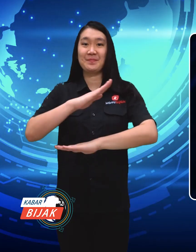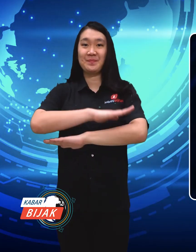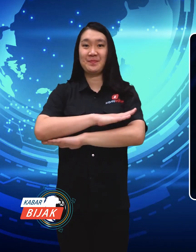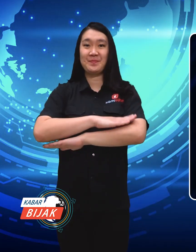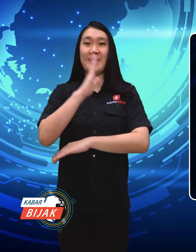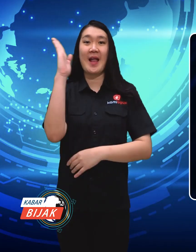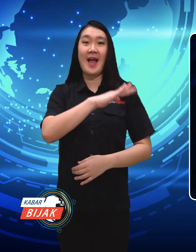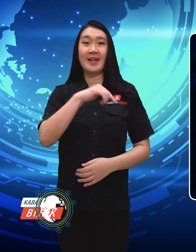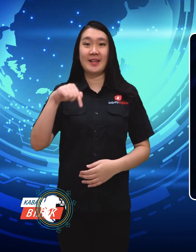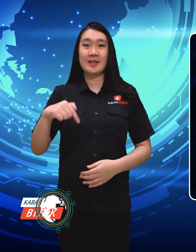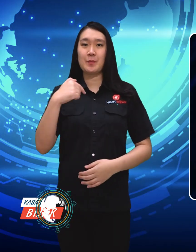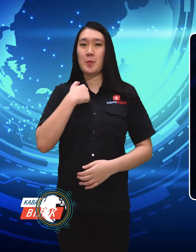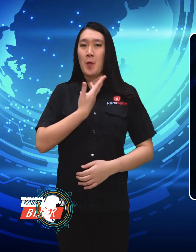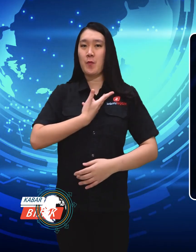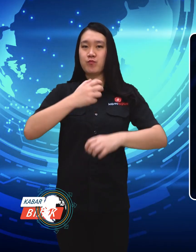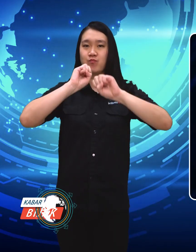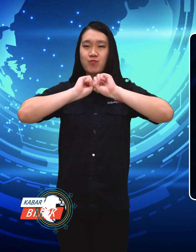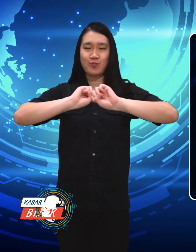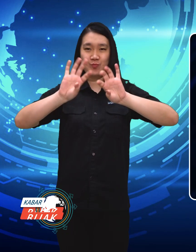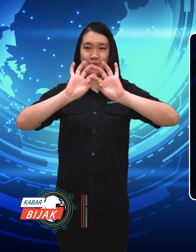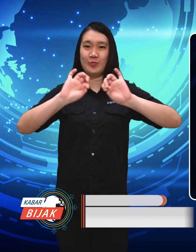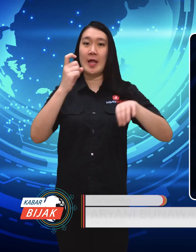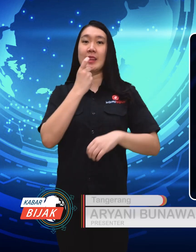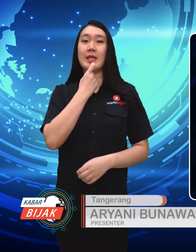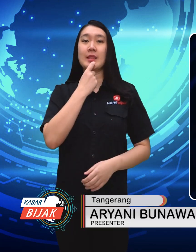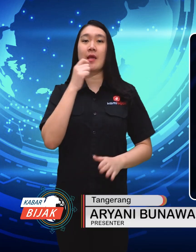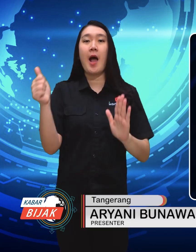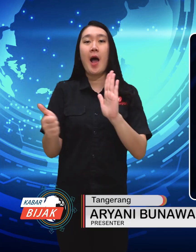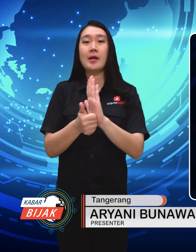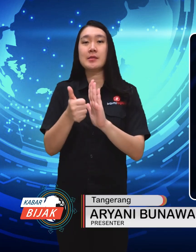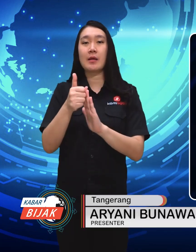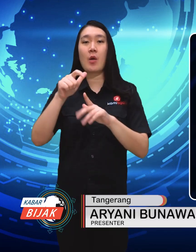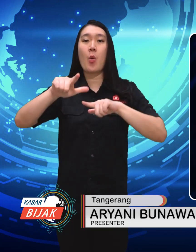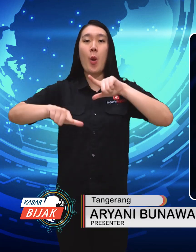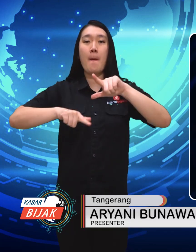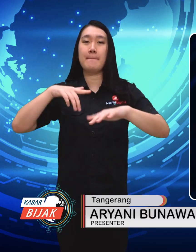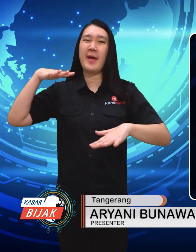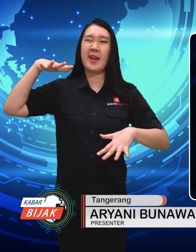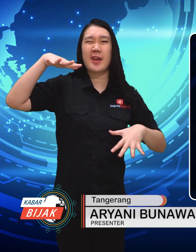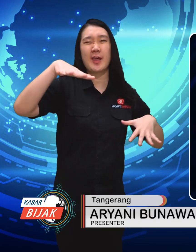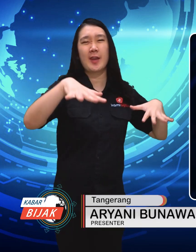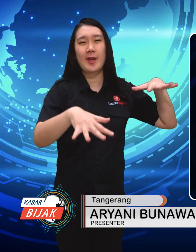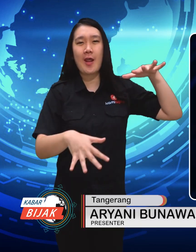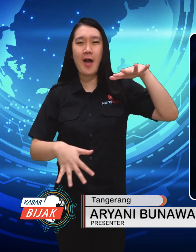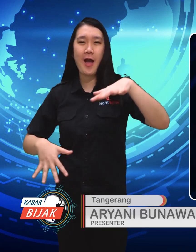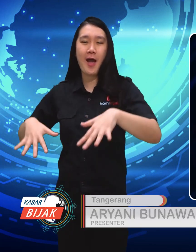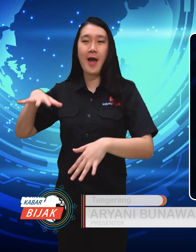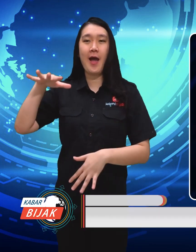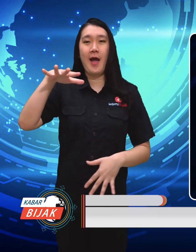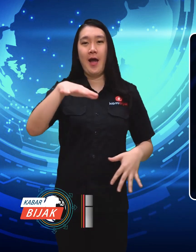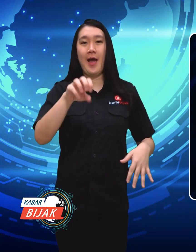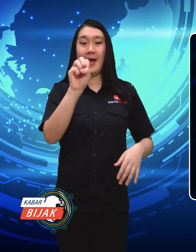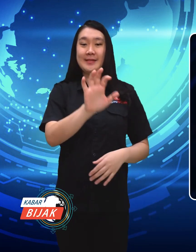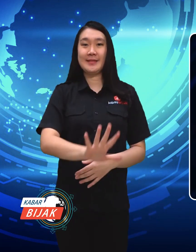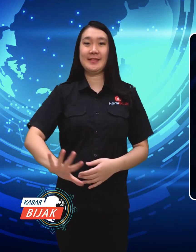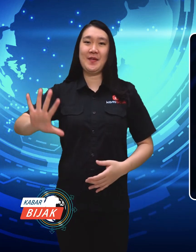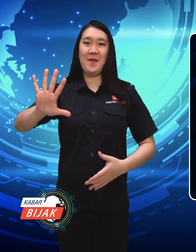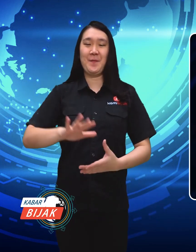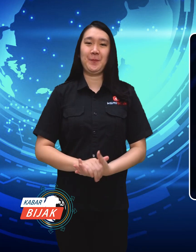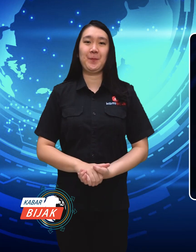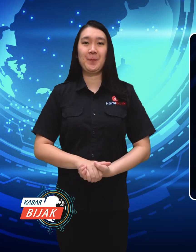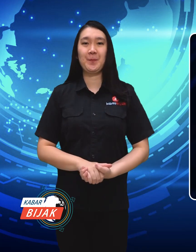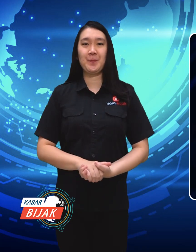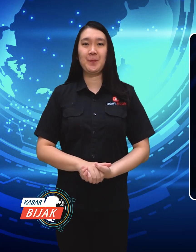Today's news, I want to convey about the Asian swimming competition event.